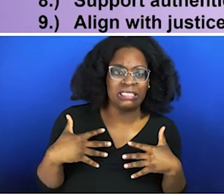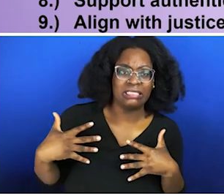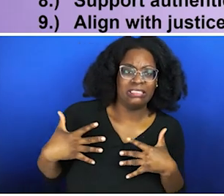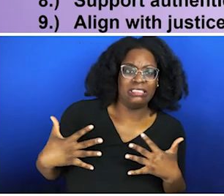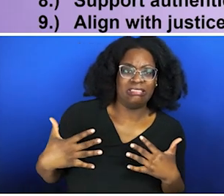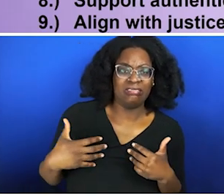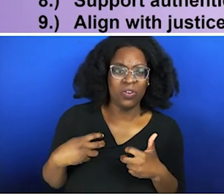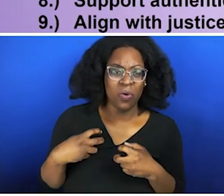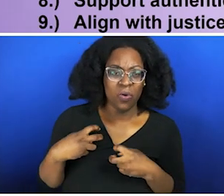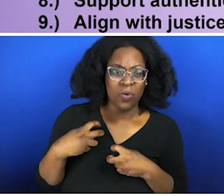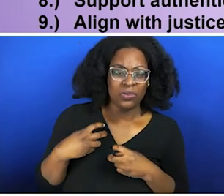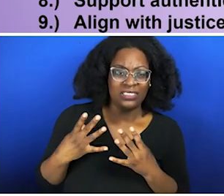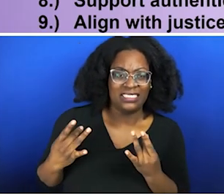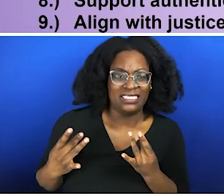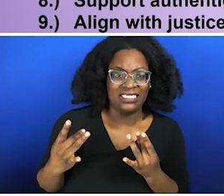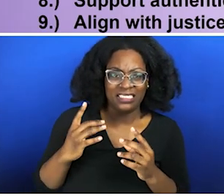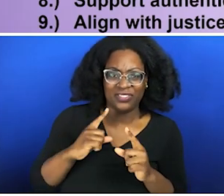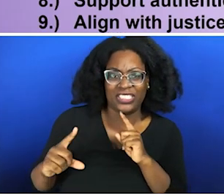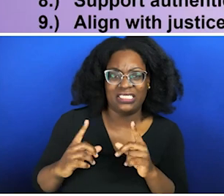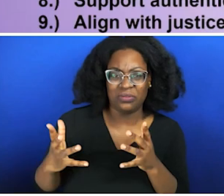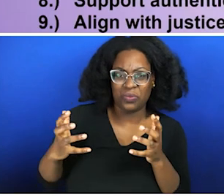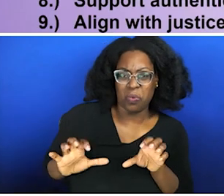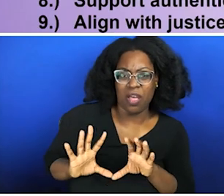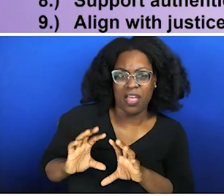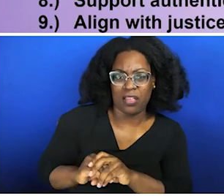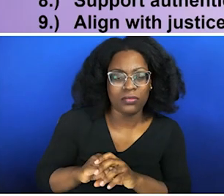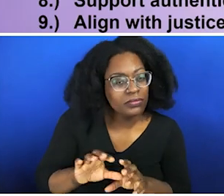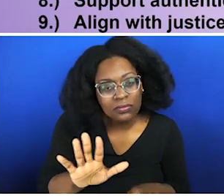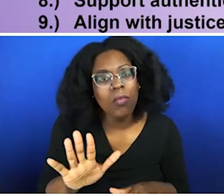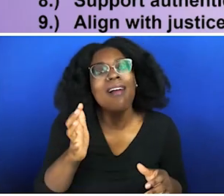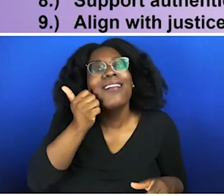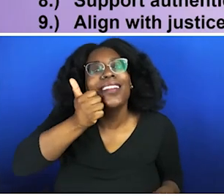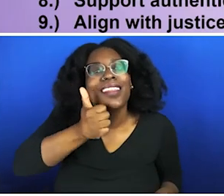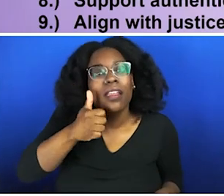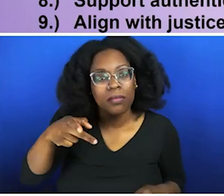hard conversations. Really, folks of color, we deal with so much on our day-to-day microaggressions.